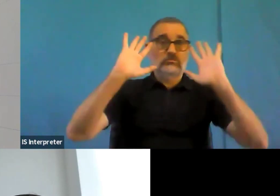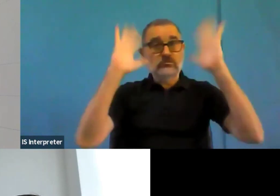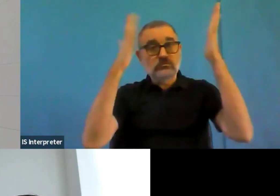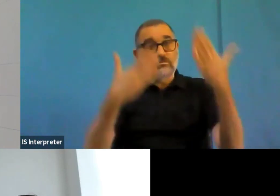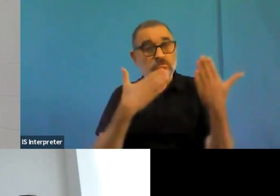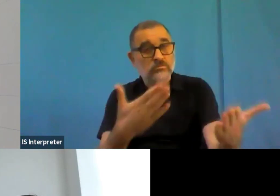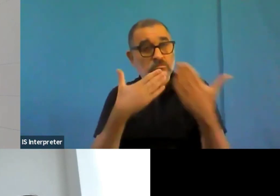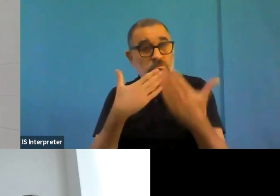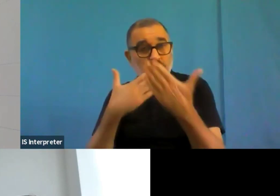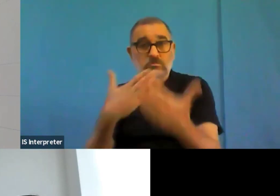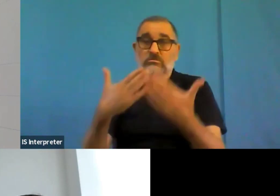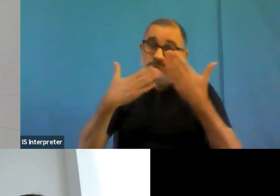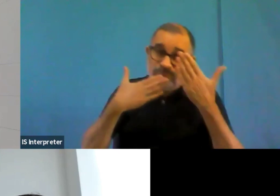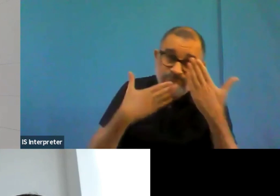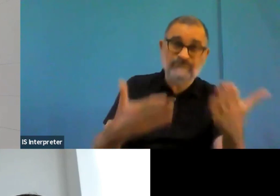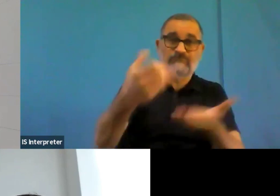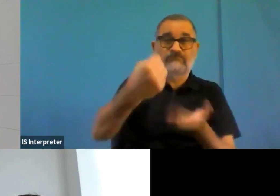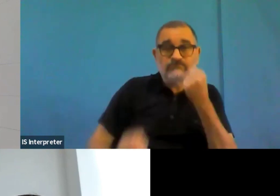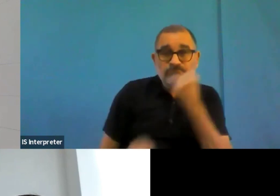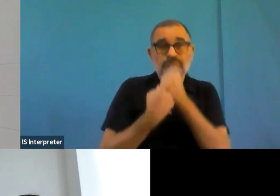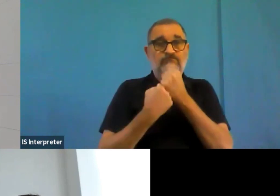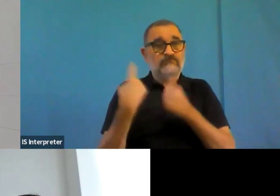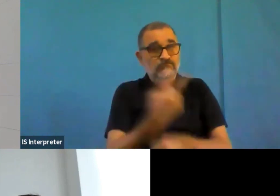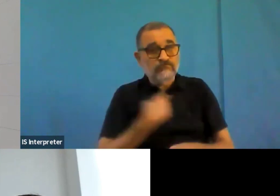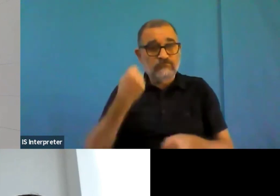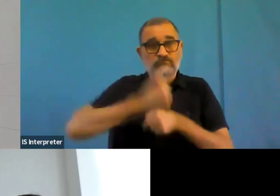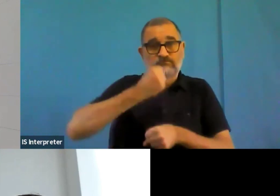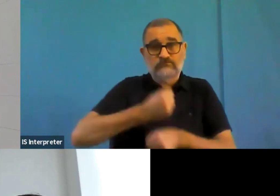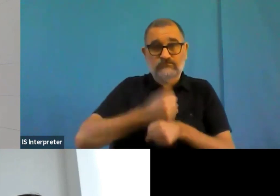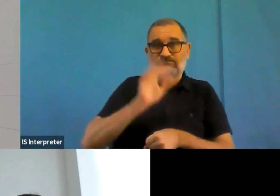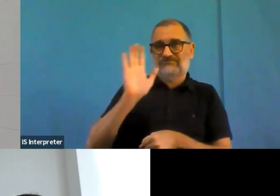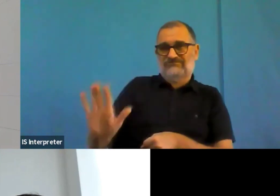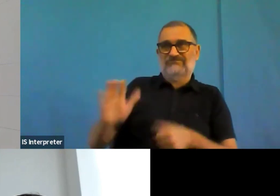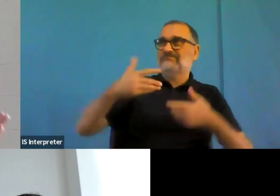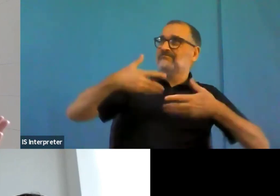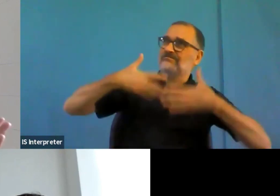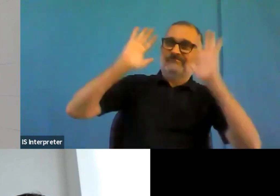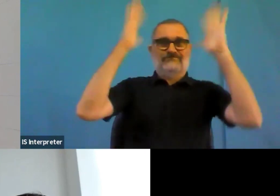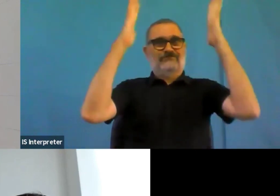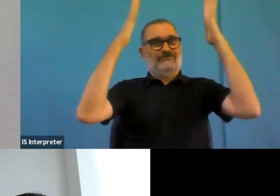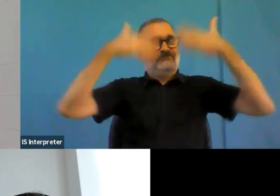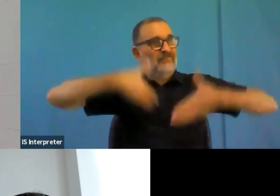I think there's always room for more more parties. So maybe next year this will be face to face party who knows.